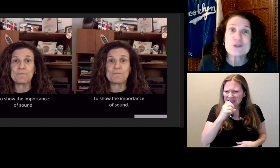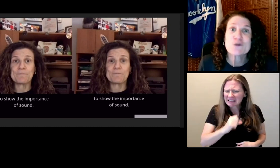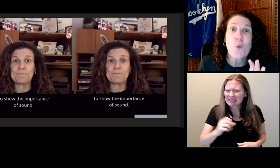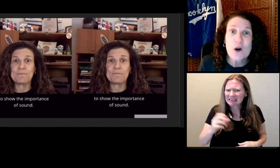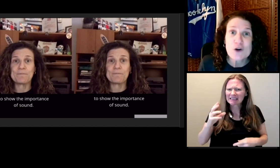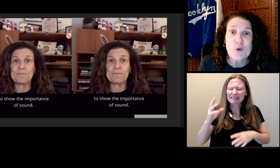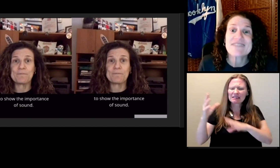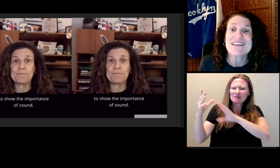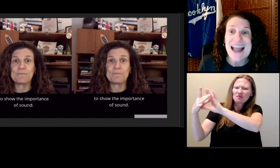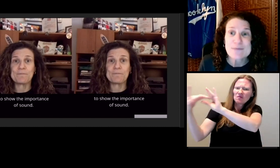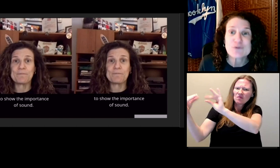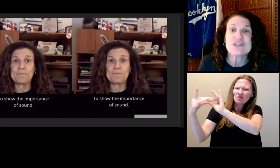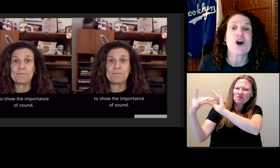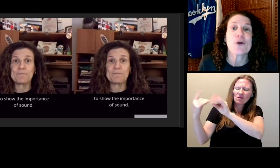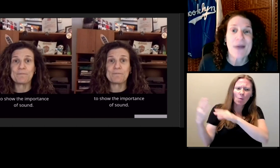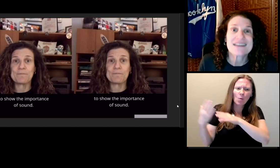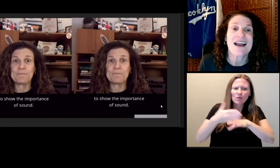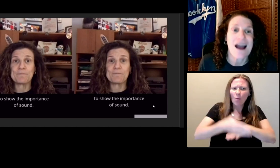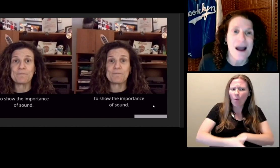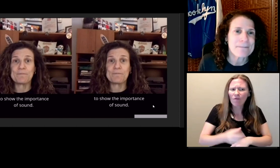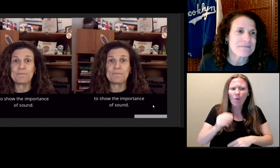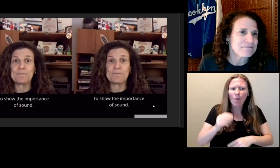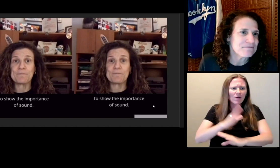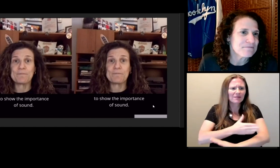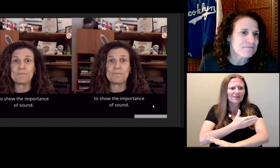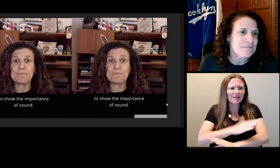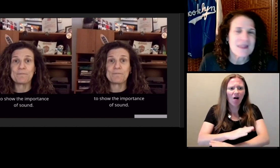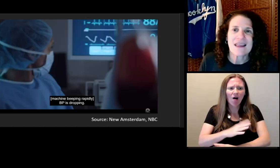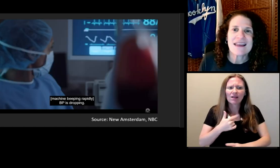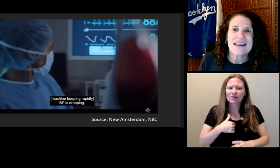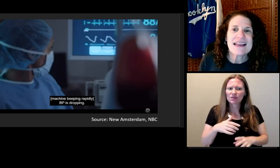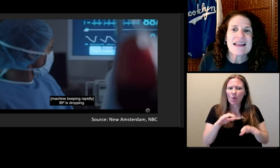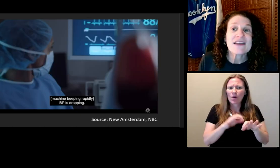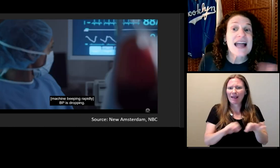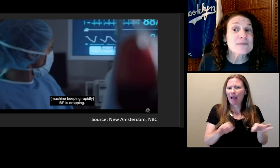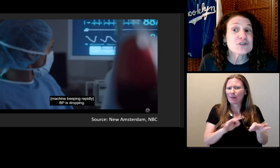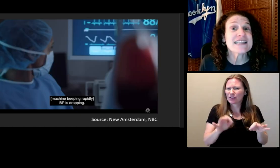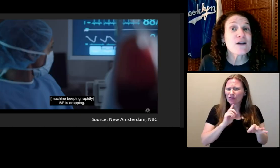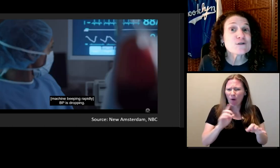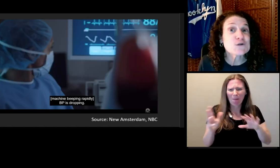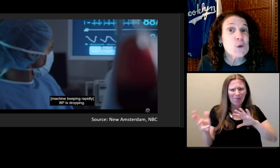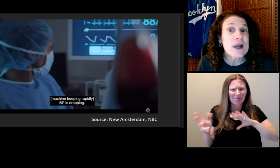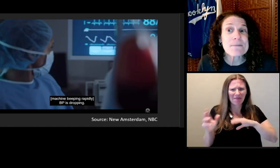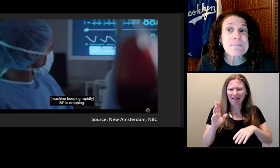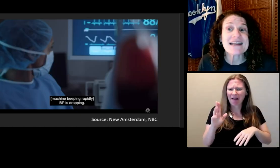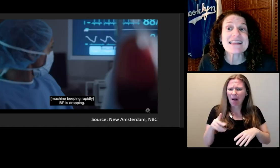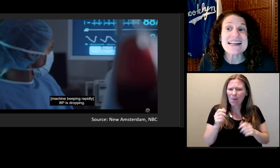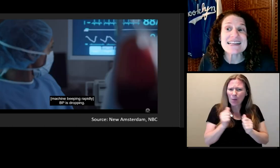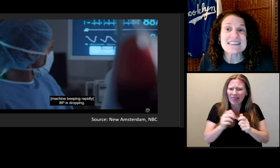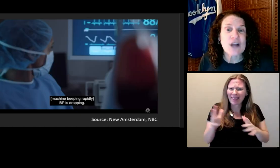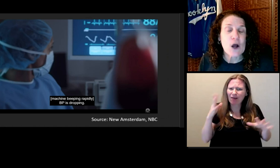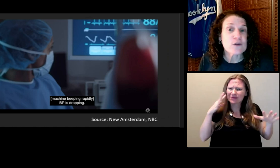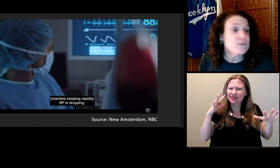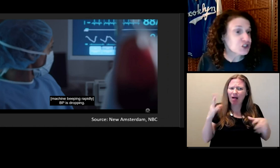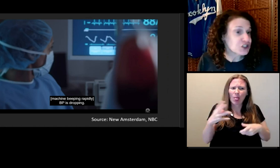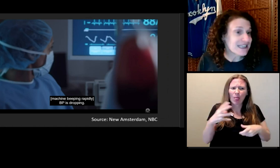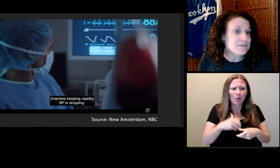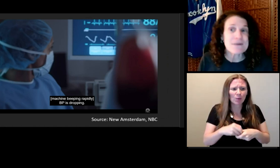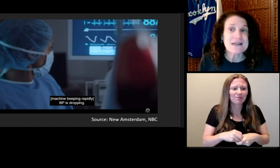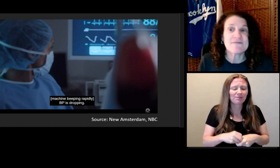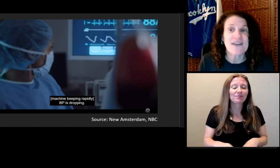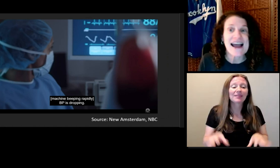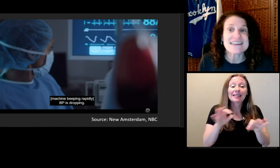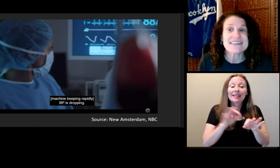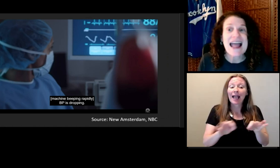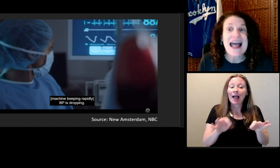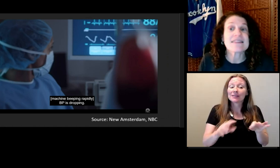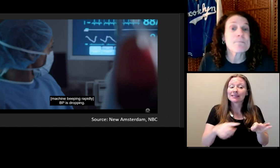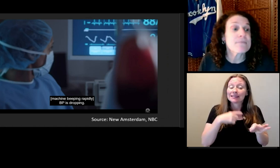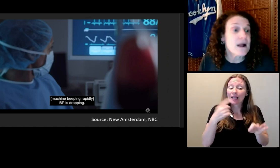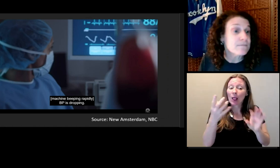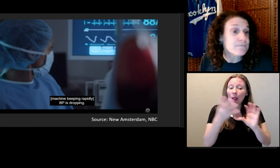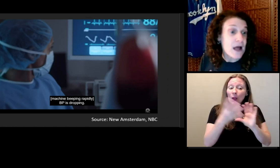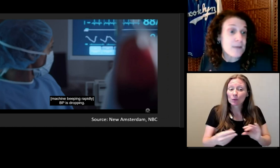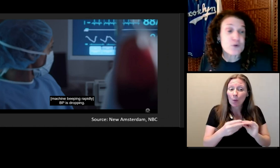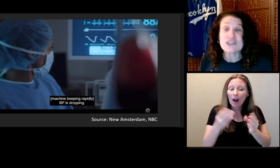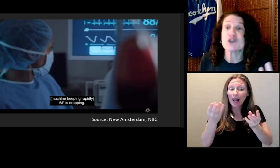The captions tell a story by letting us know the machine beeps fast and the blood pressure